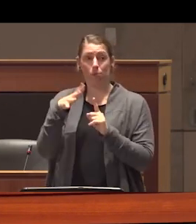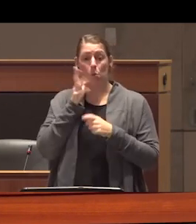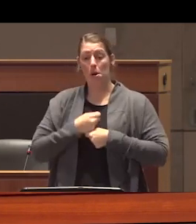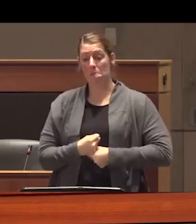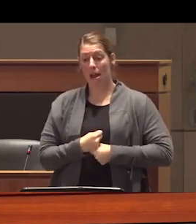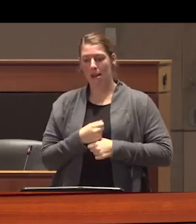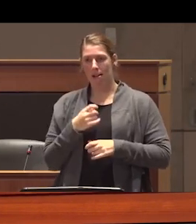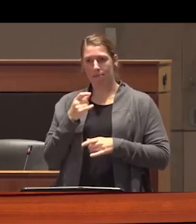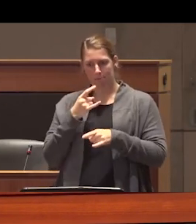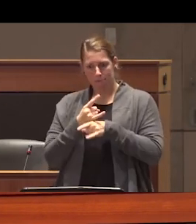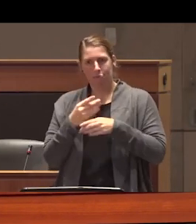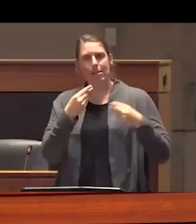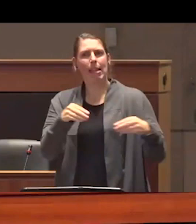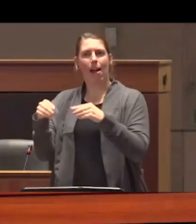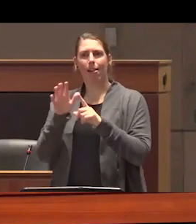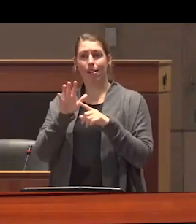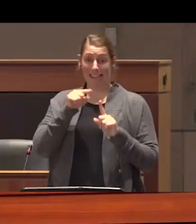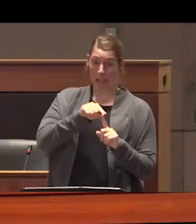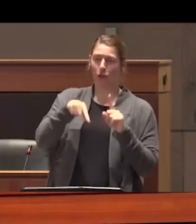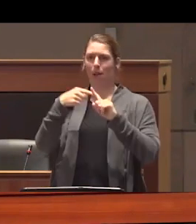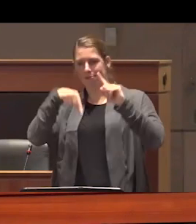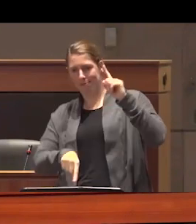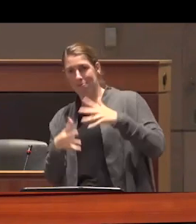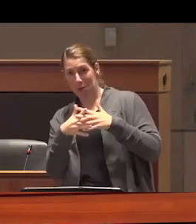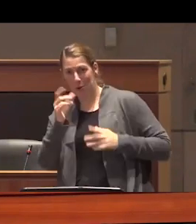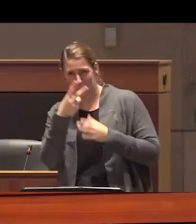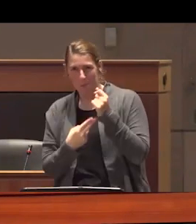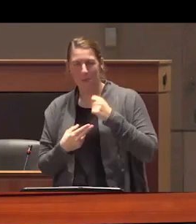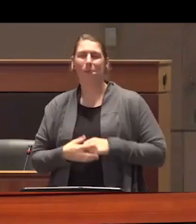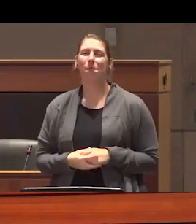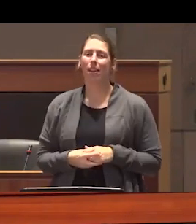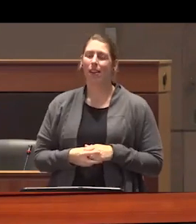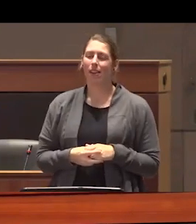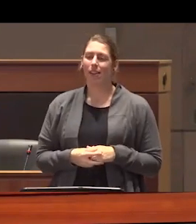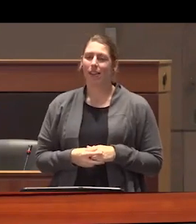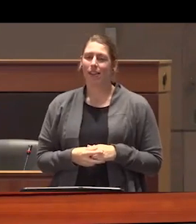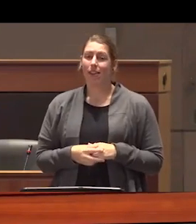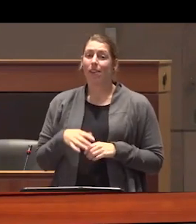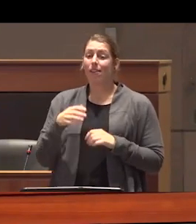domestically for sale both here and across the US border especially because prohibition lasted in